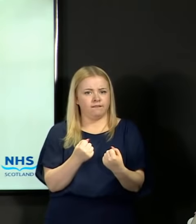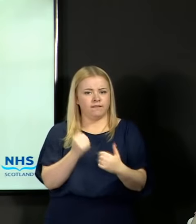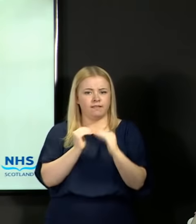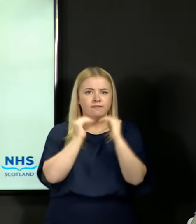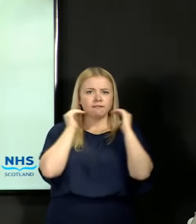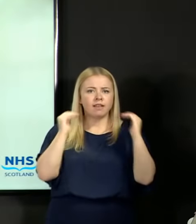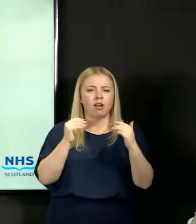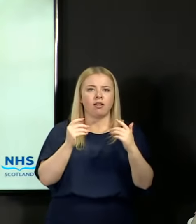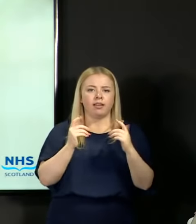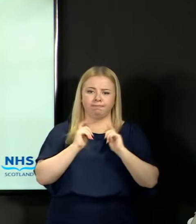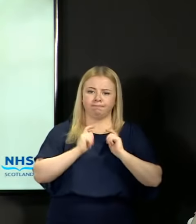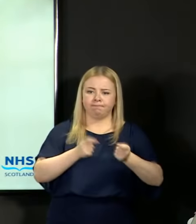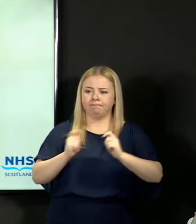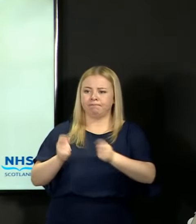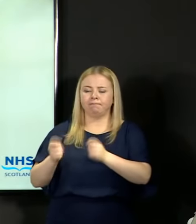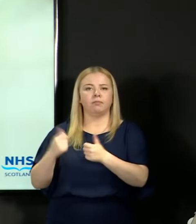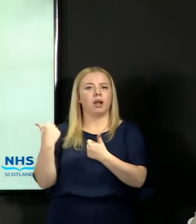and appropriately awarded by the SQA.